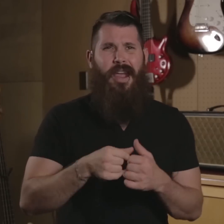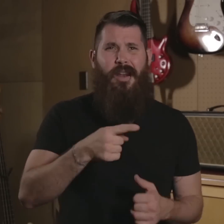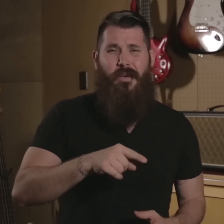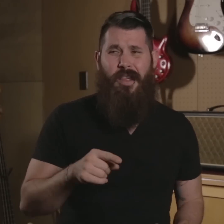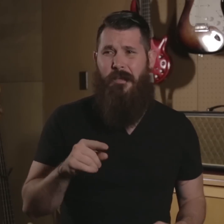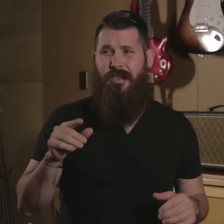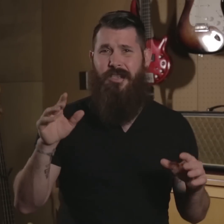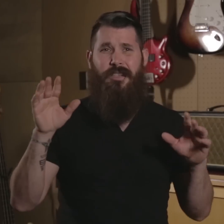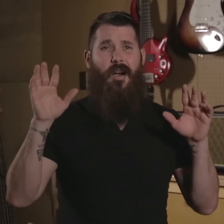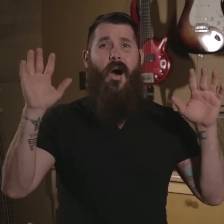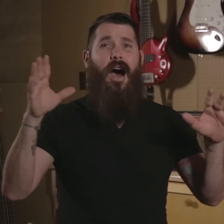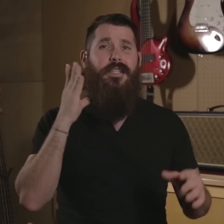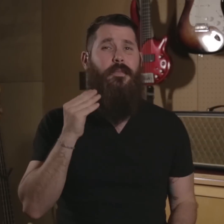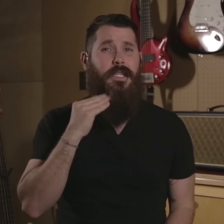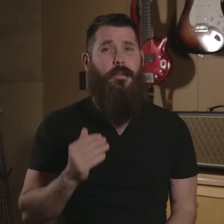I'm just playing with them is just an awesome experience.